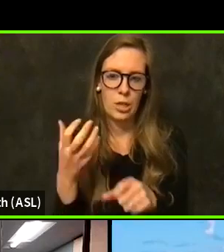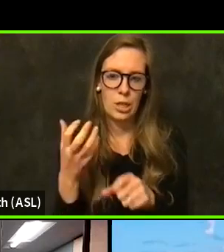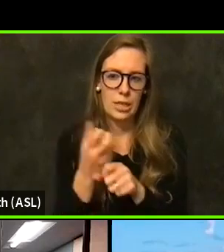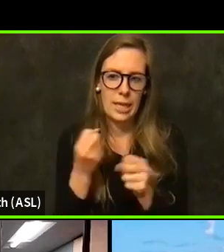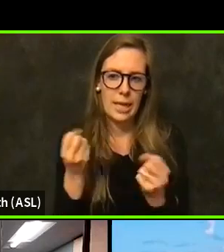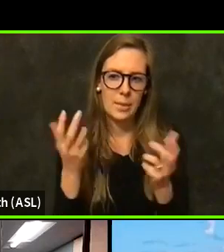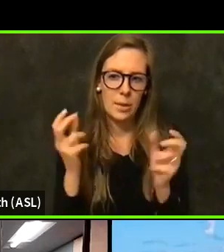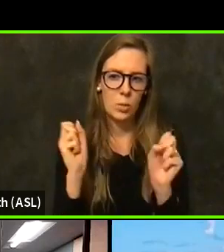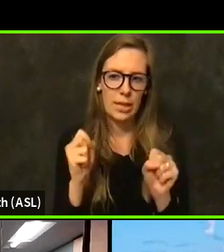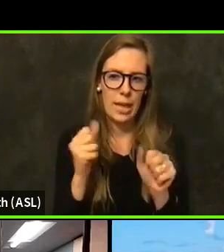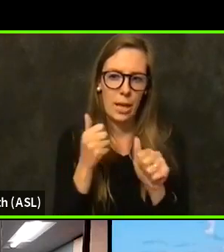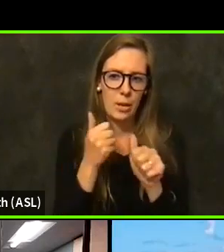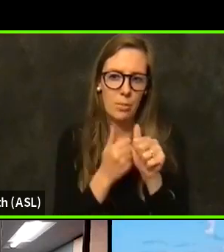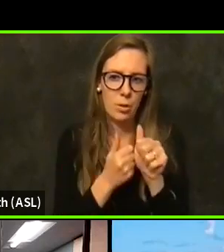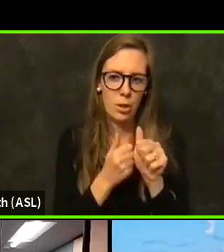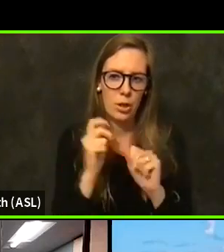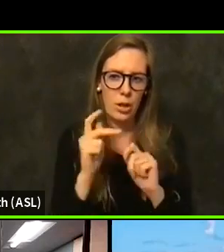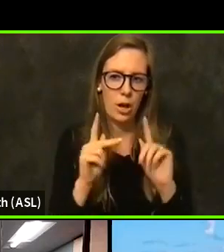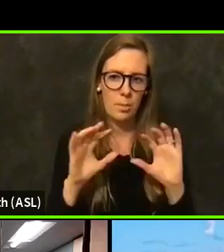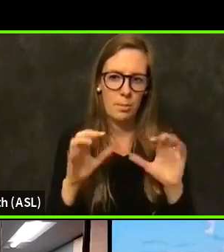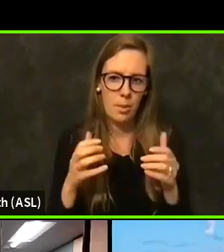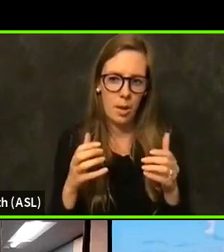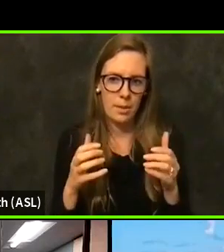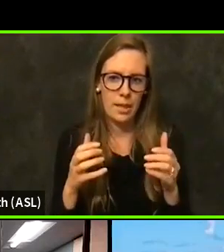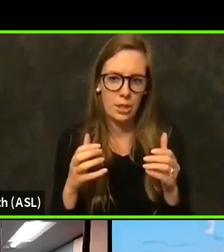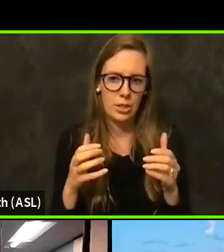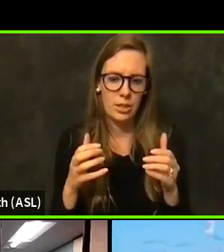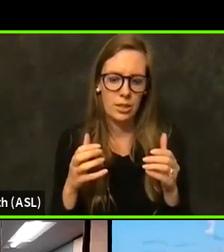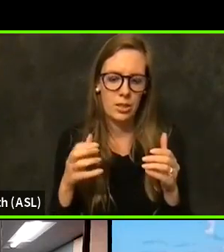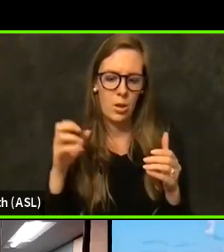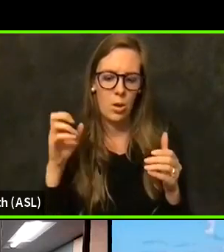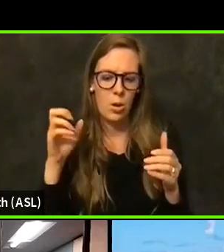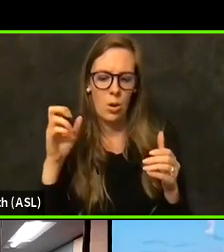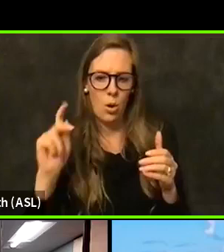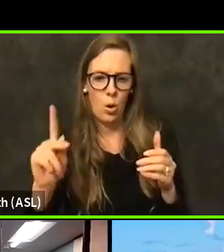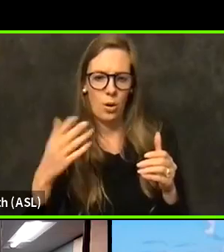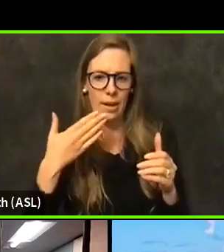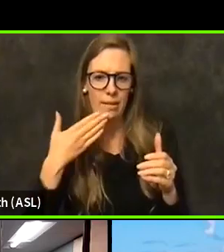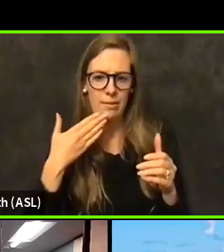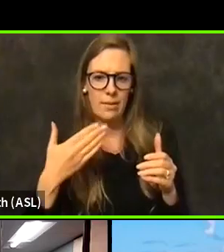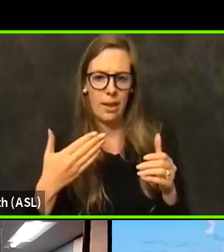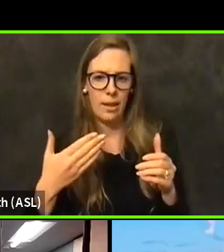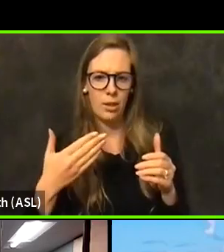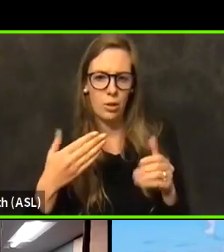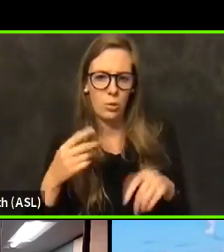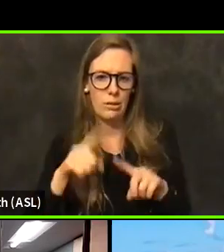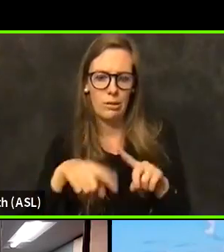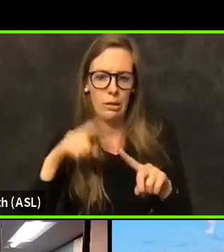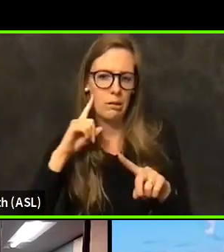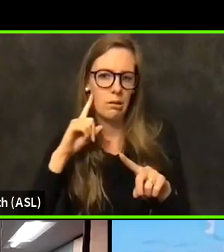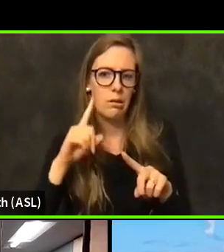OK, thank you. I had a quick question for Kate, if she's still there,